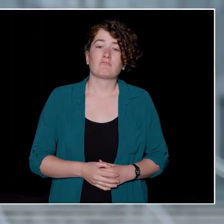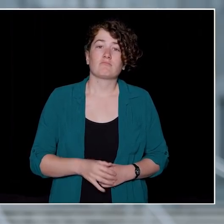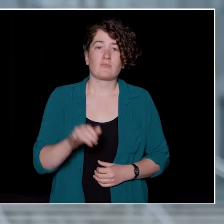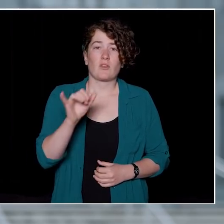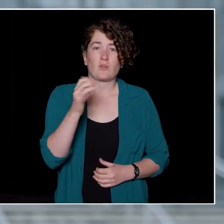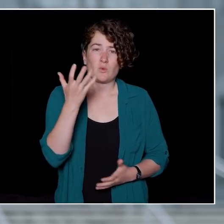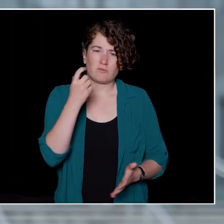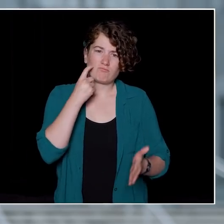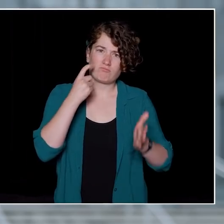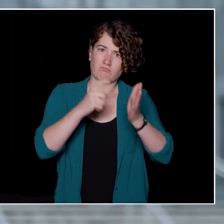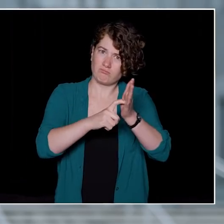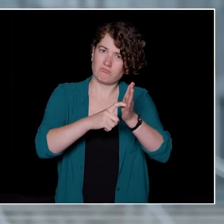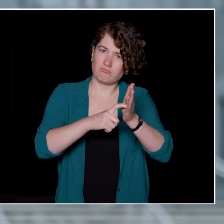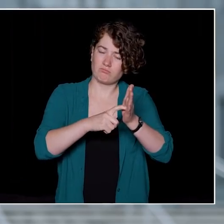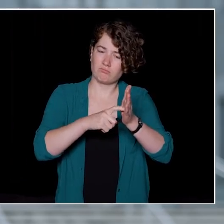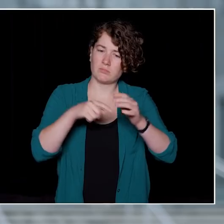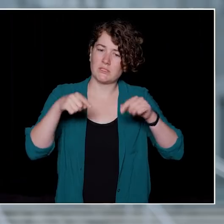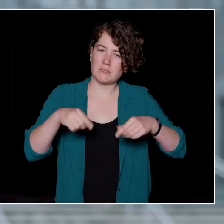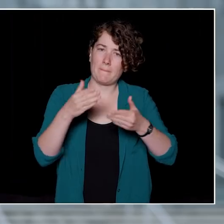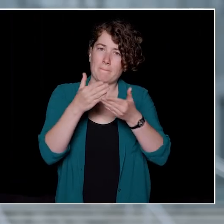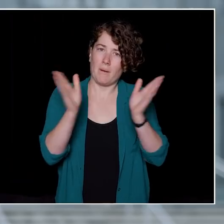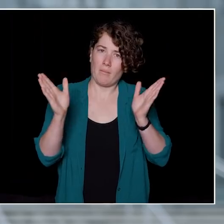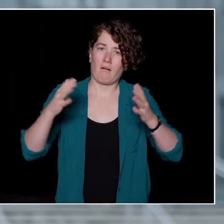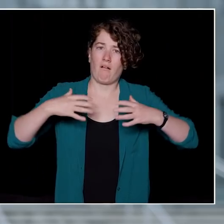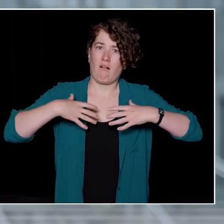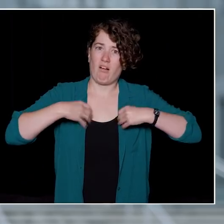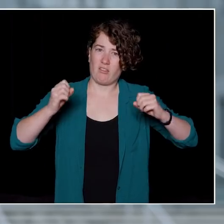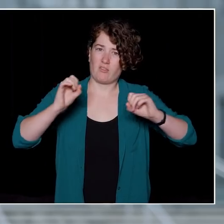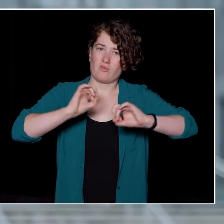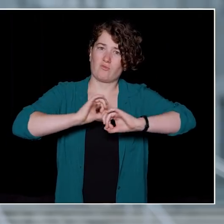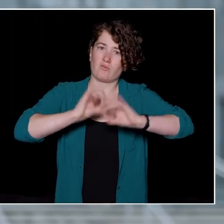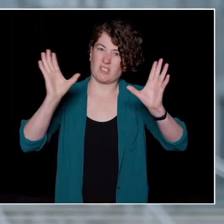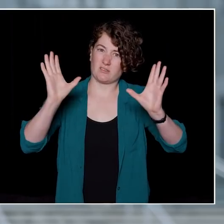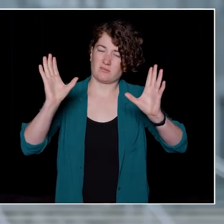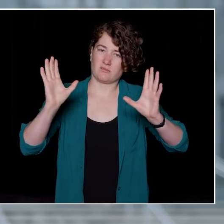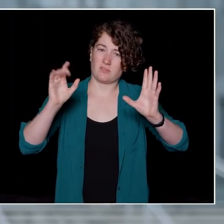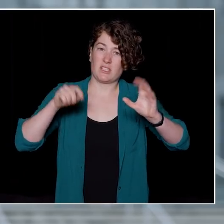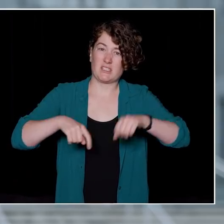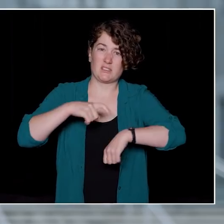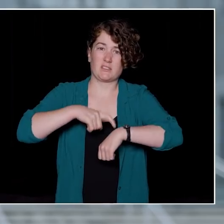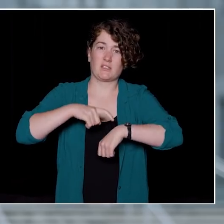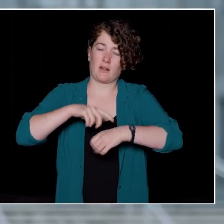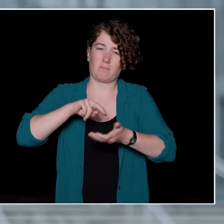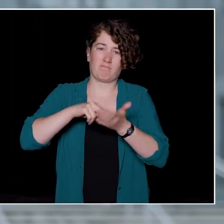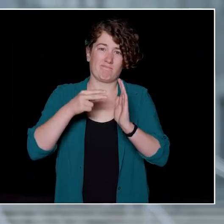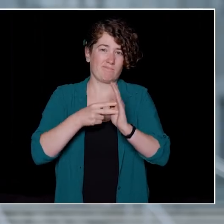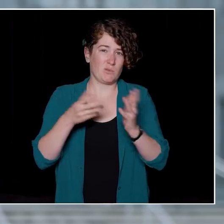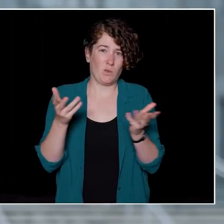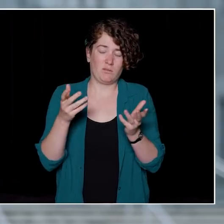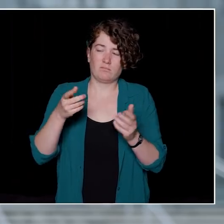this is a public health crisis that requires our shared responsibility.